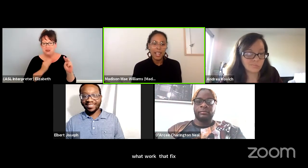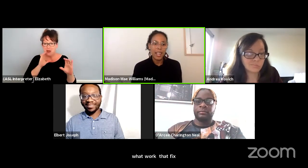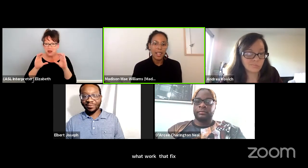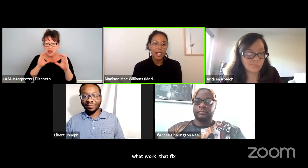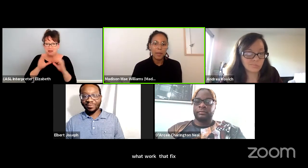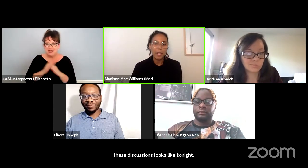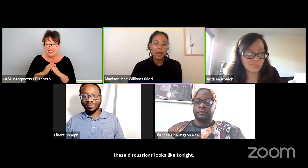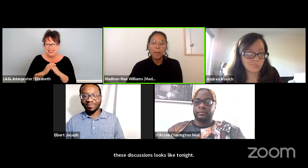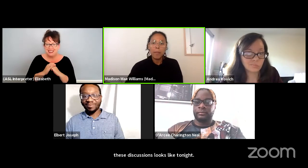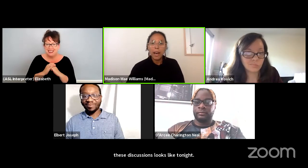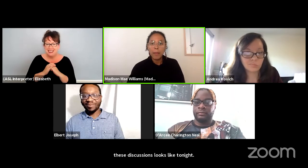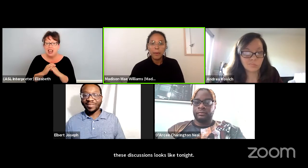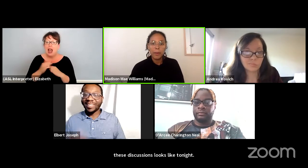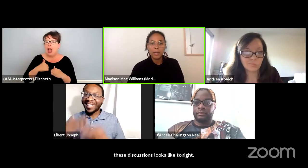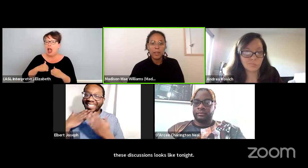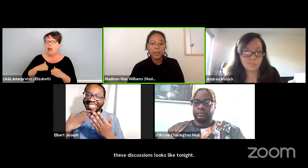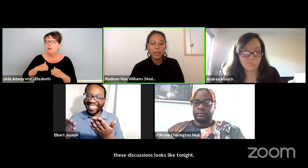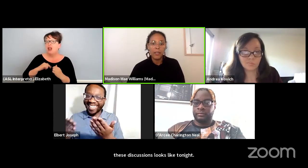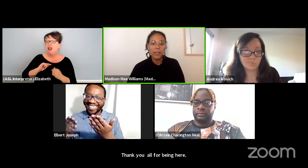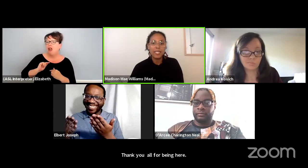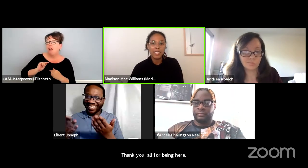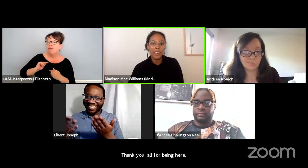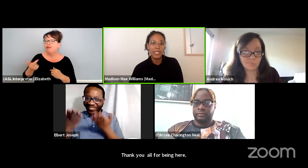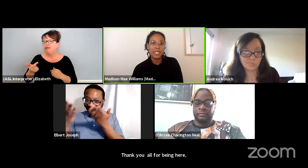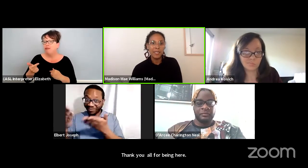and I'm gonna popcorn it over to D'Arcee